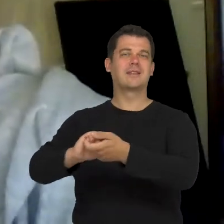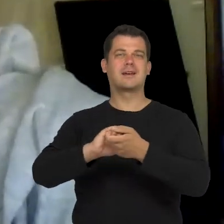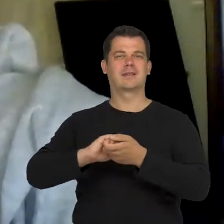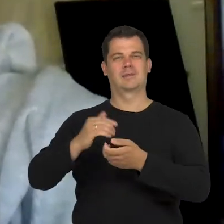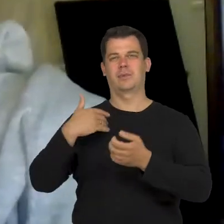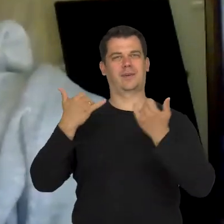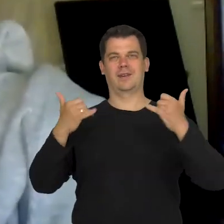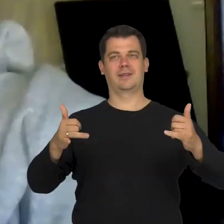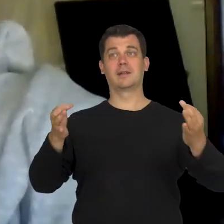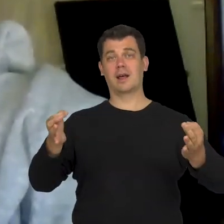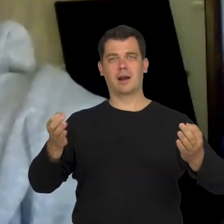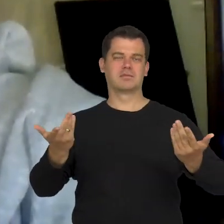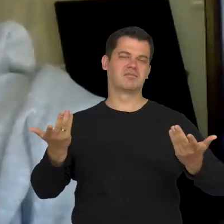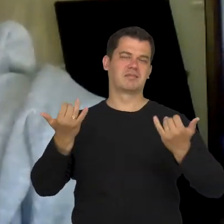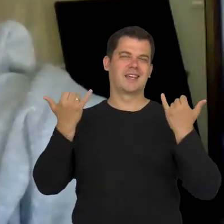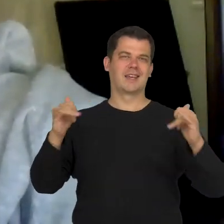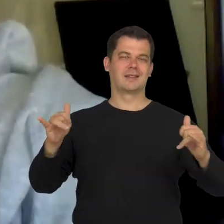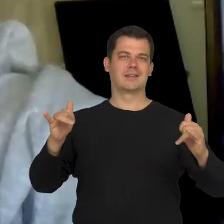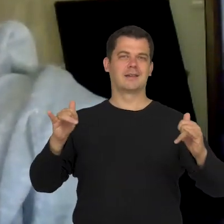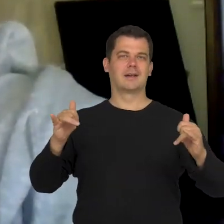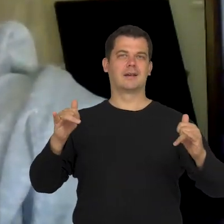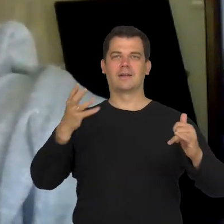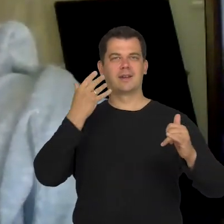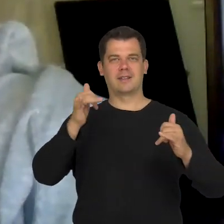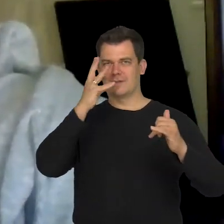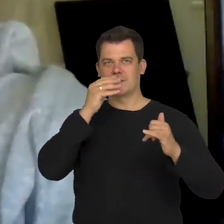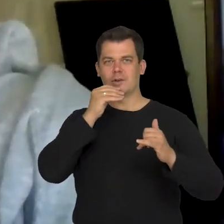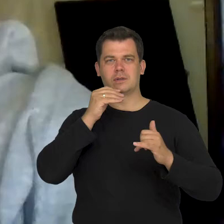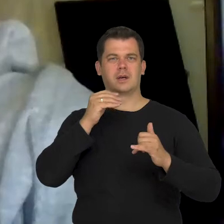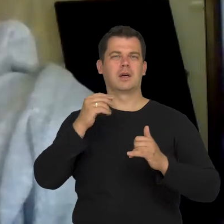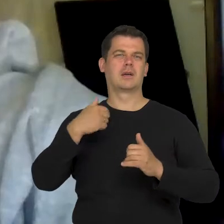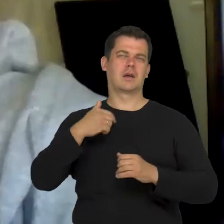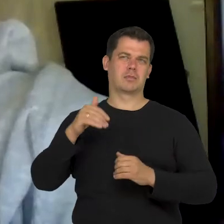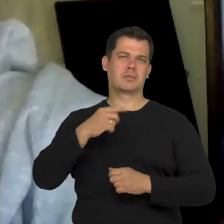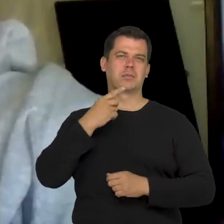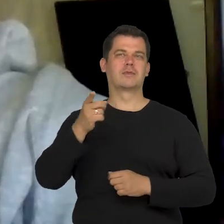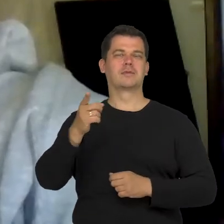Maybe now it's different. So I think, that this can be compared to a school